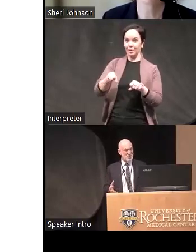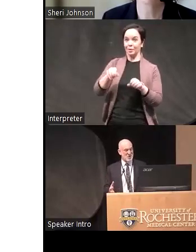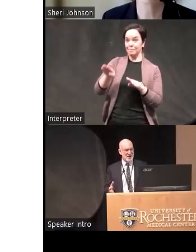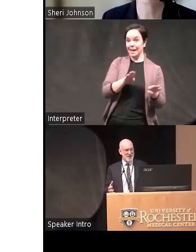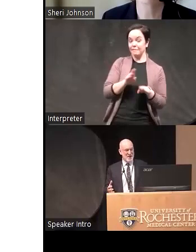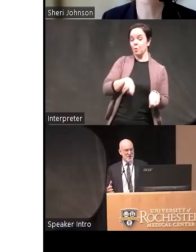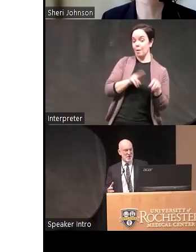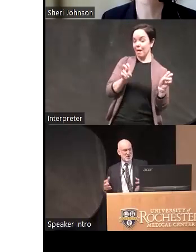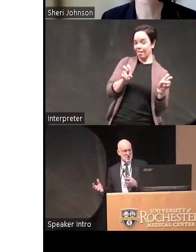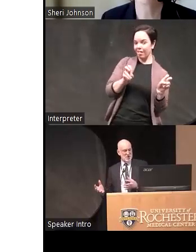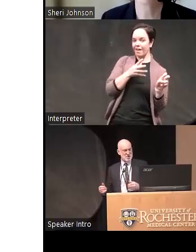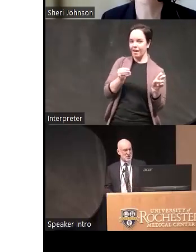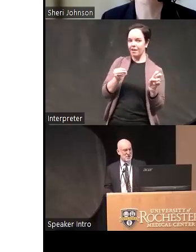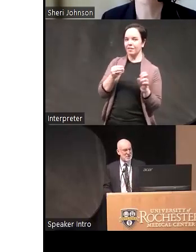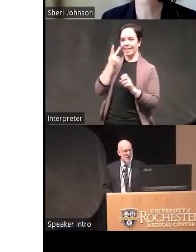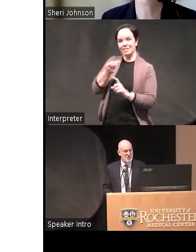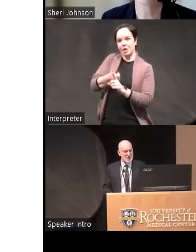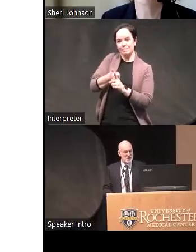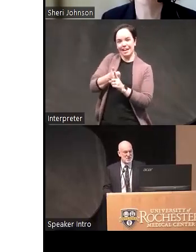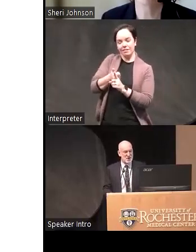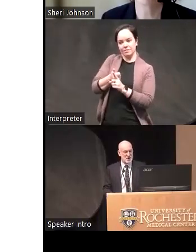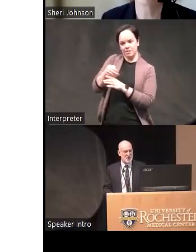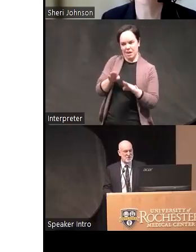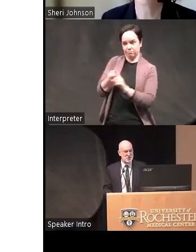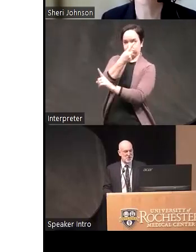way but they also saw themselves often behaving in ways that were out of control